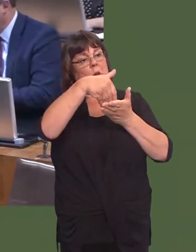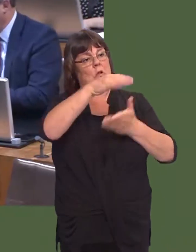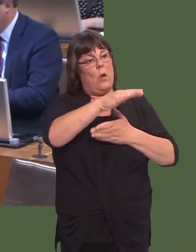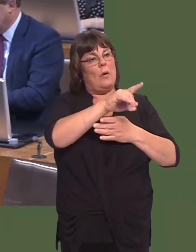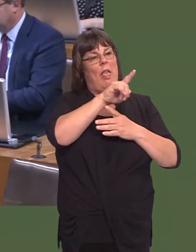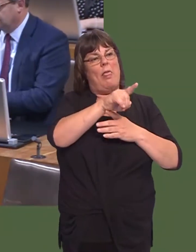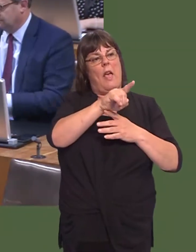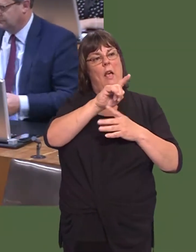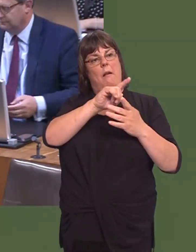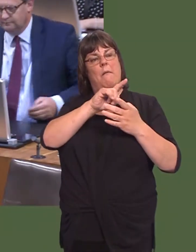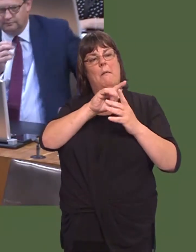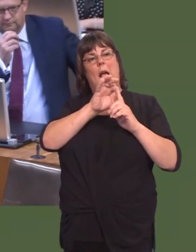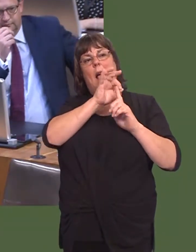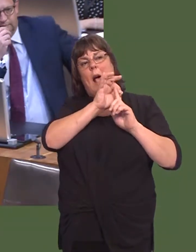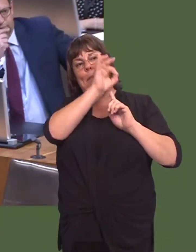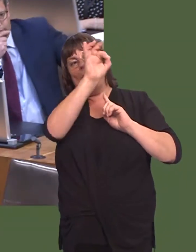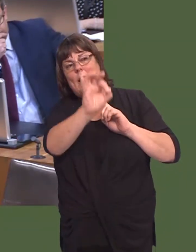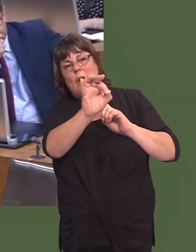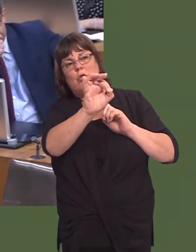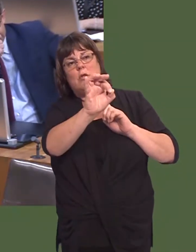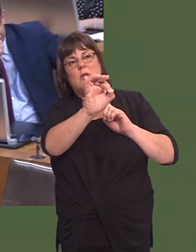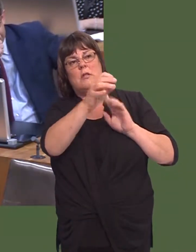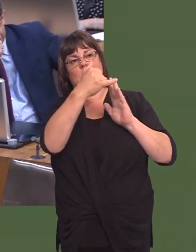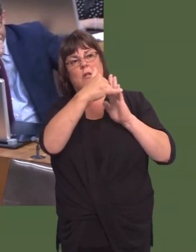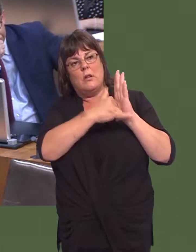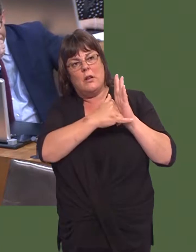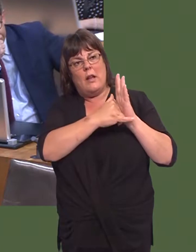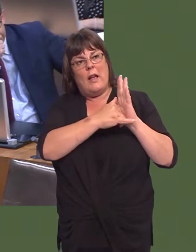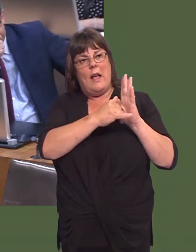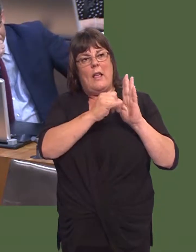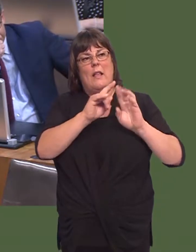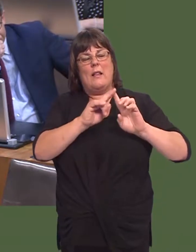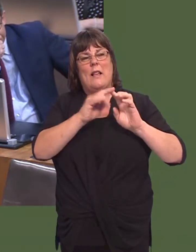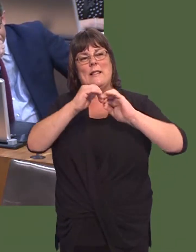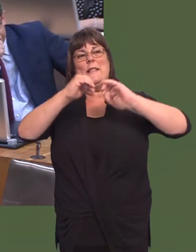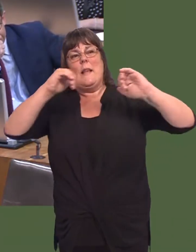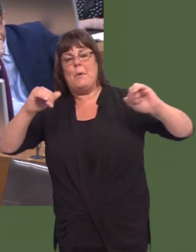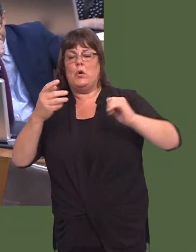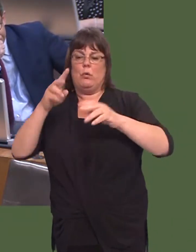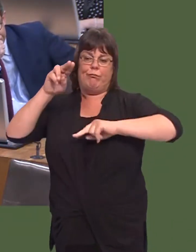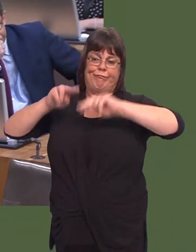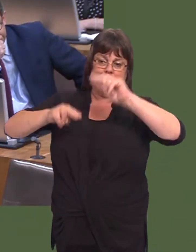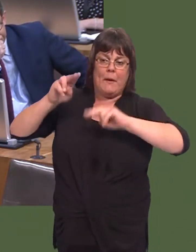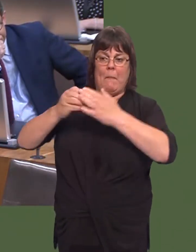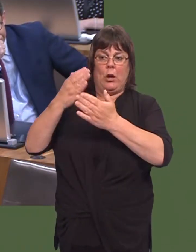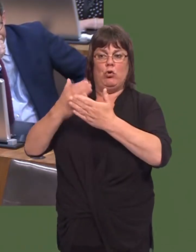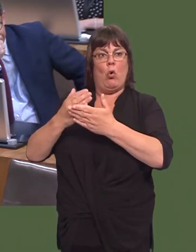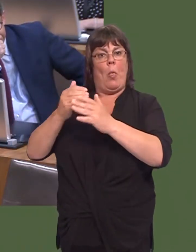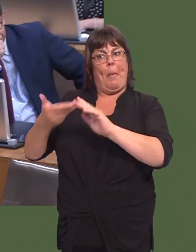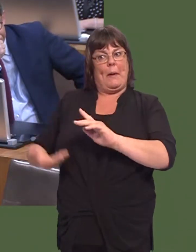They are planning applications and theyíre applications that are not to do with the robustness or not of a particular business. That comes later on.